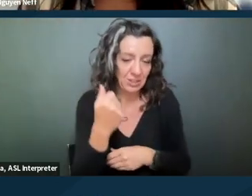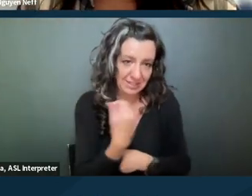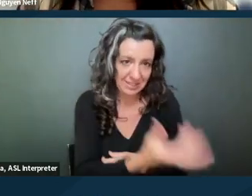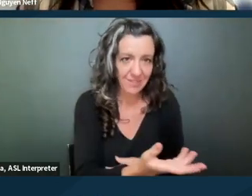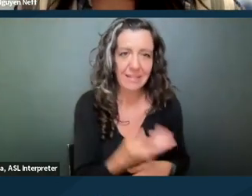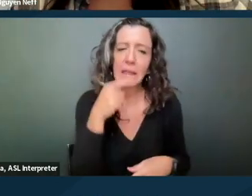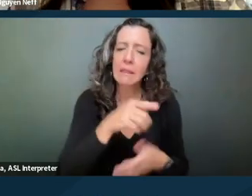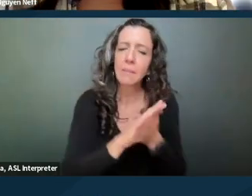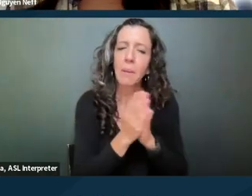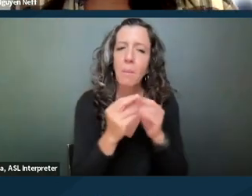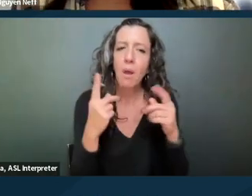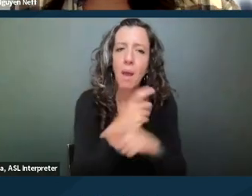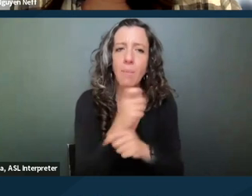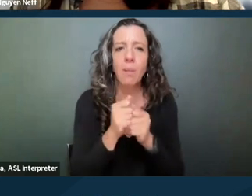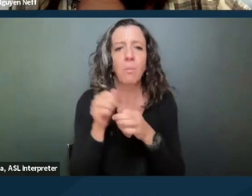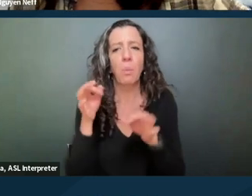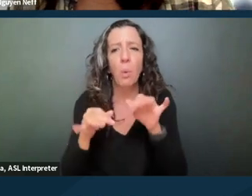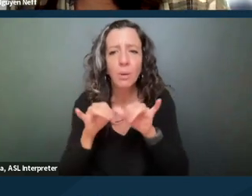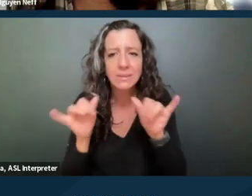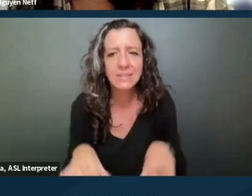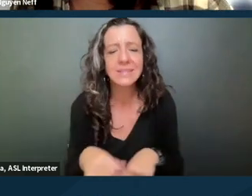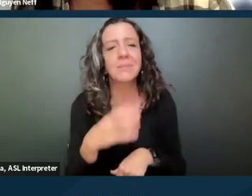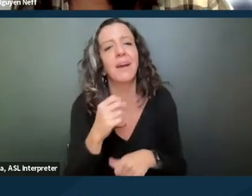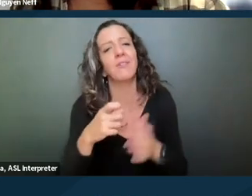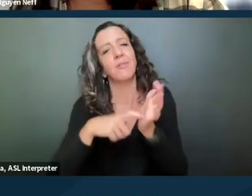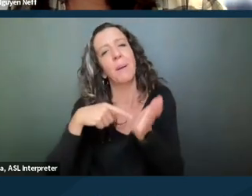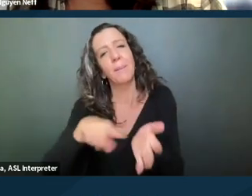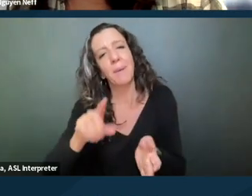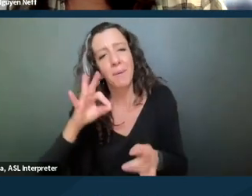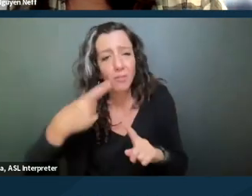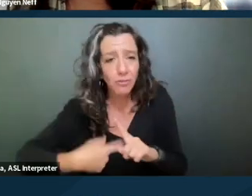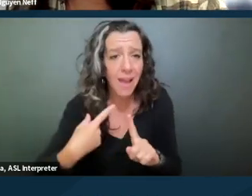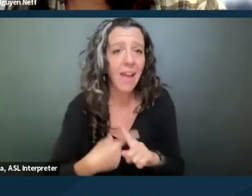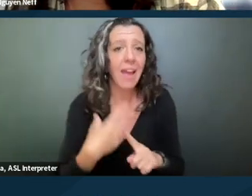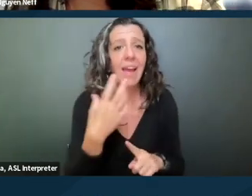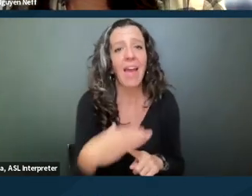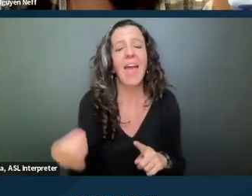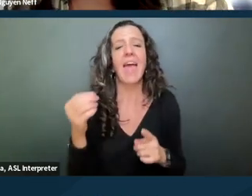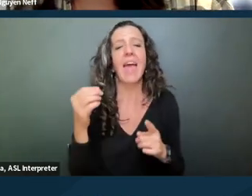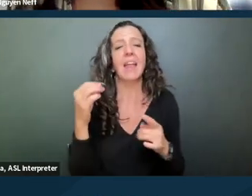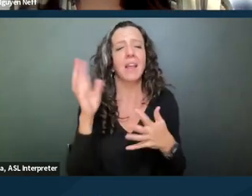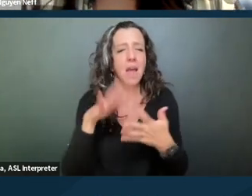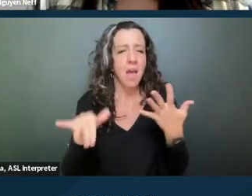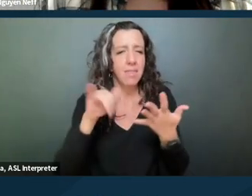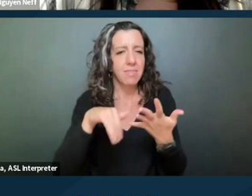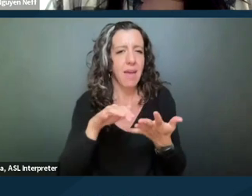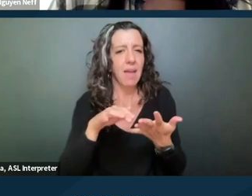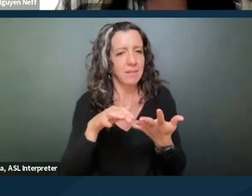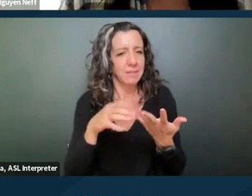with sort of the court system and requiring payment of rent and that kind of being done through the court system,